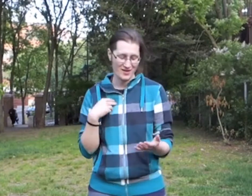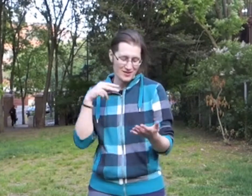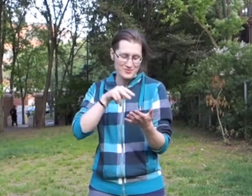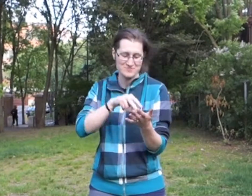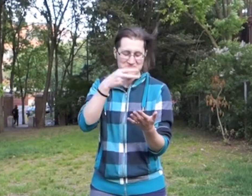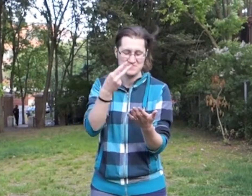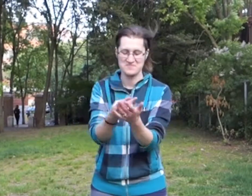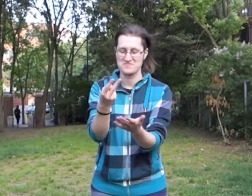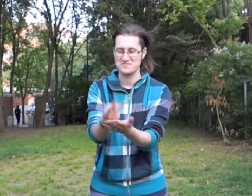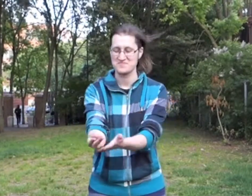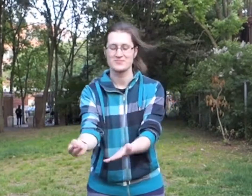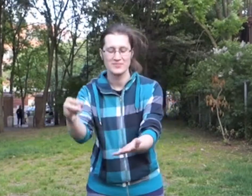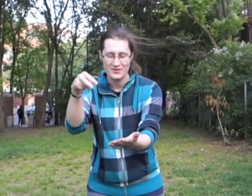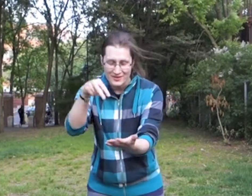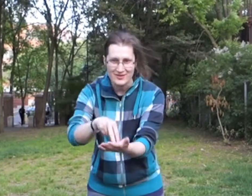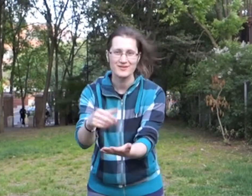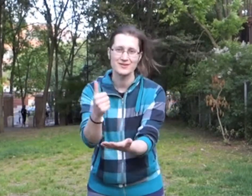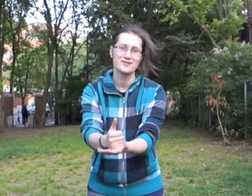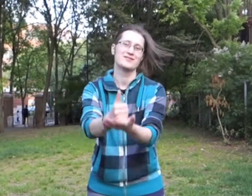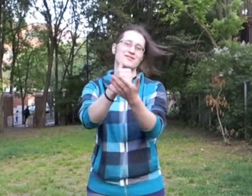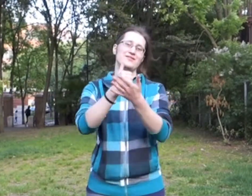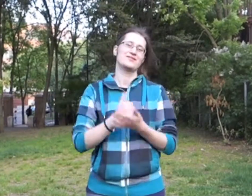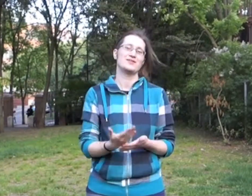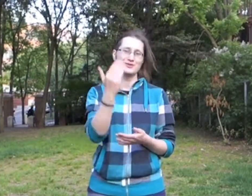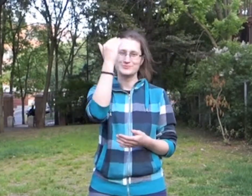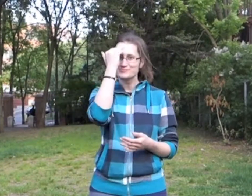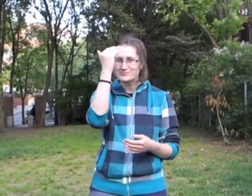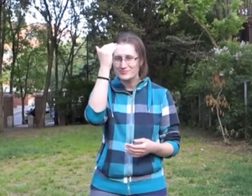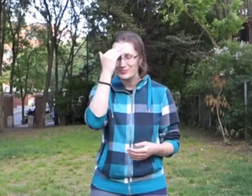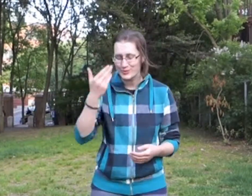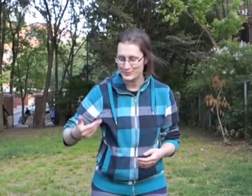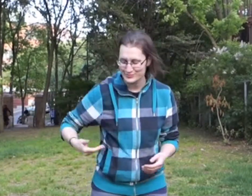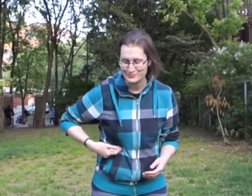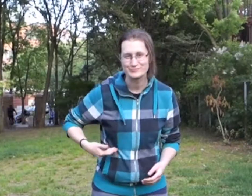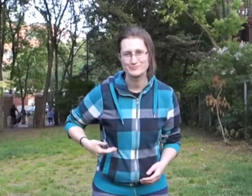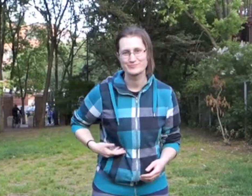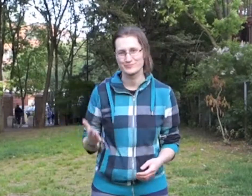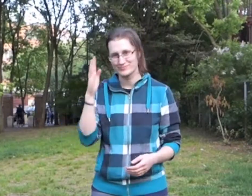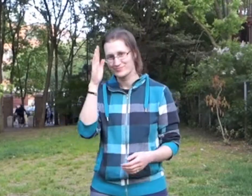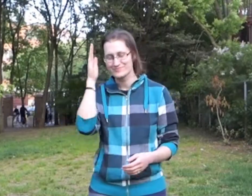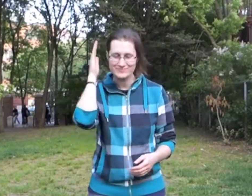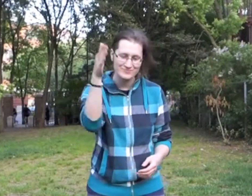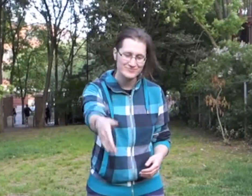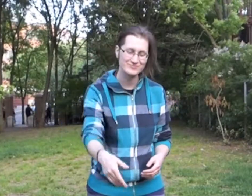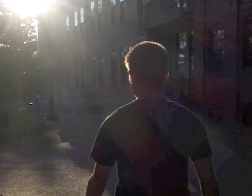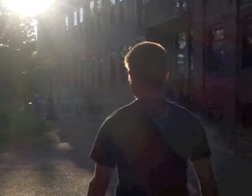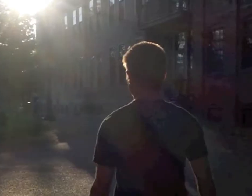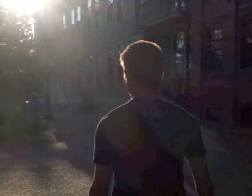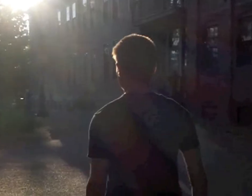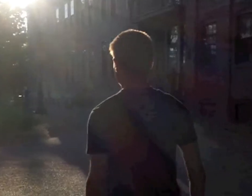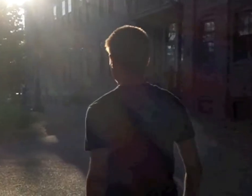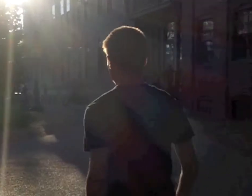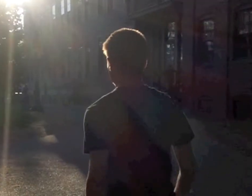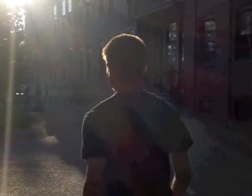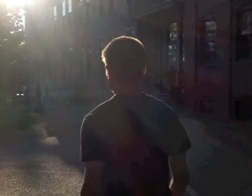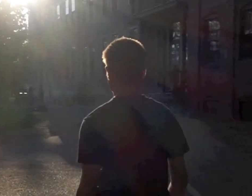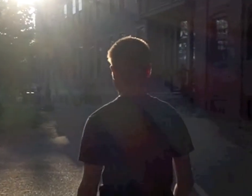You're gonna catch me, you're gonna catch me if I fall Down, down, down